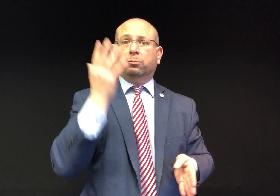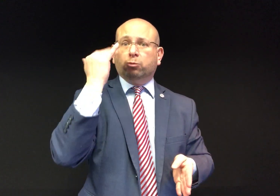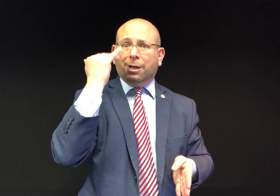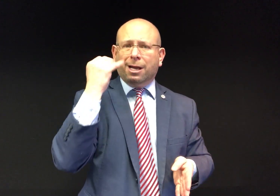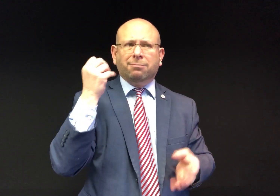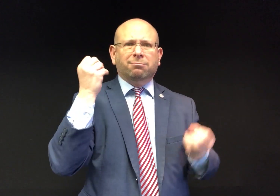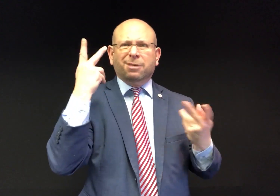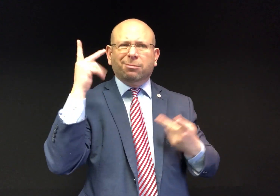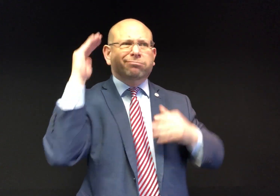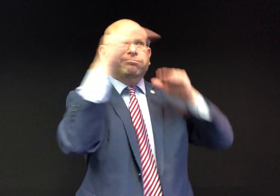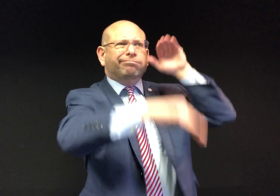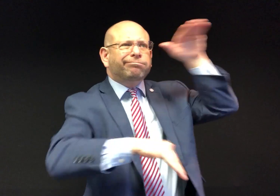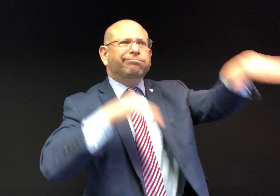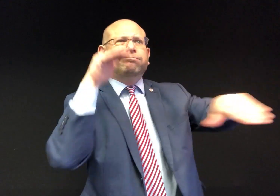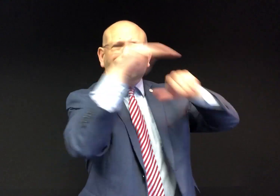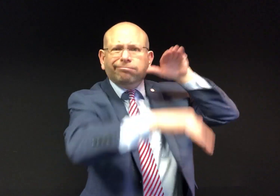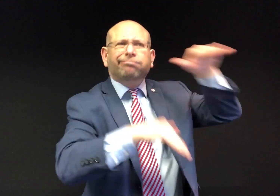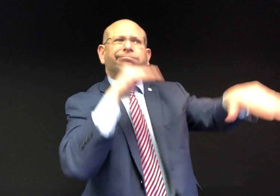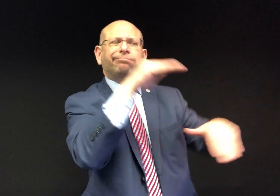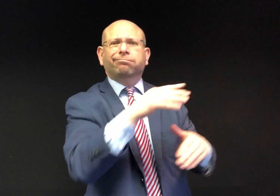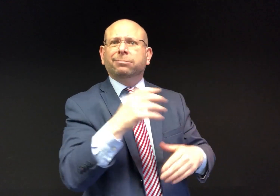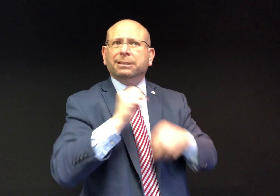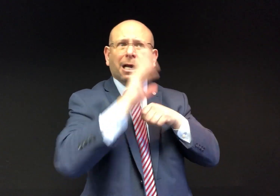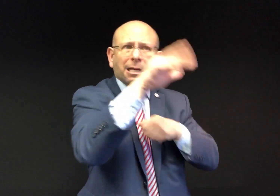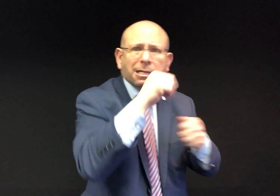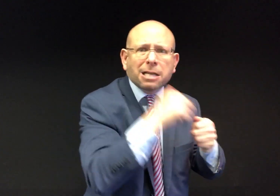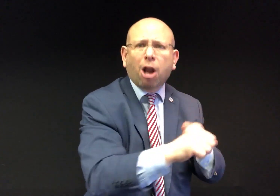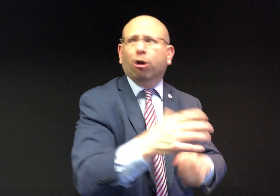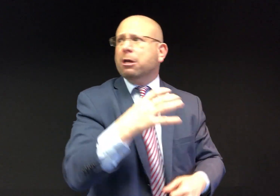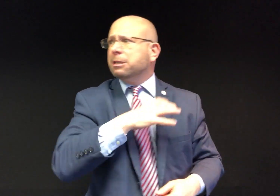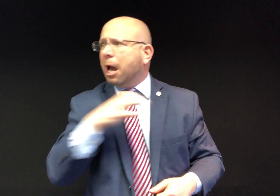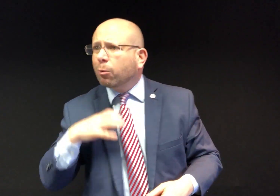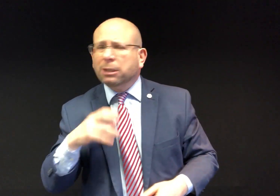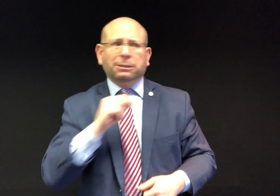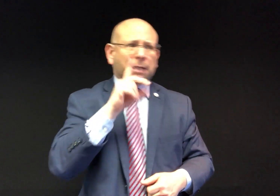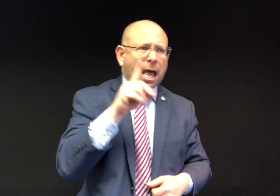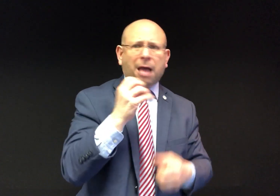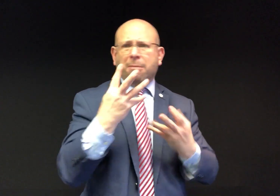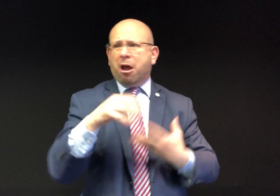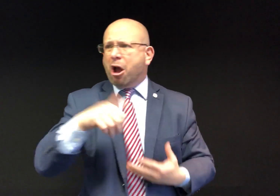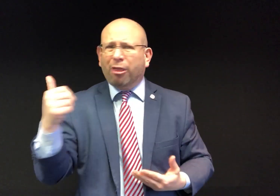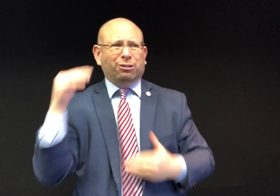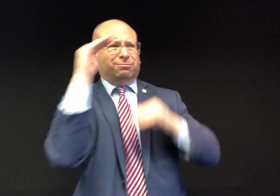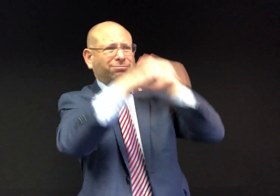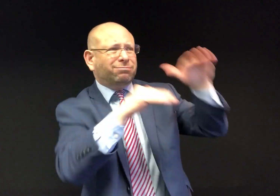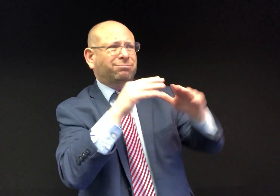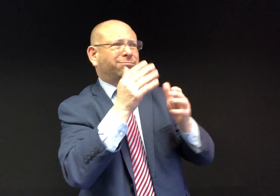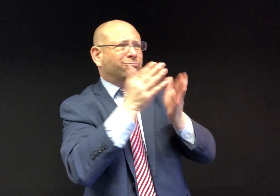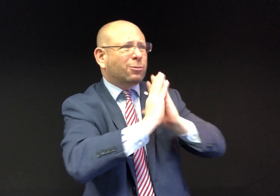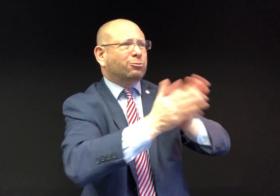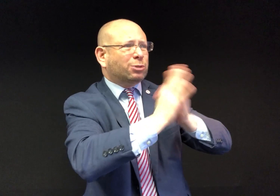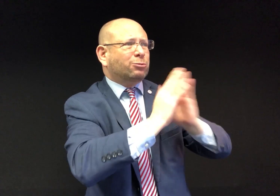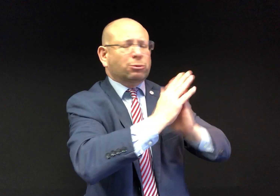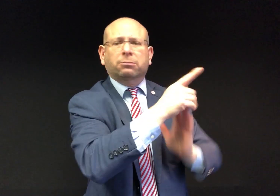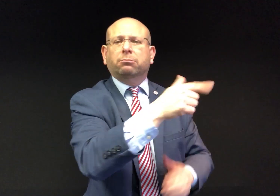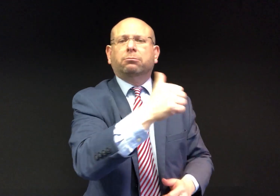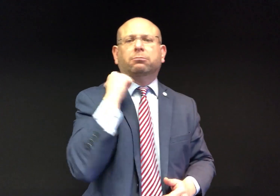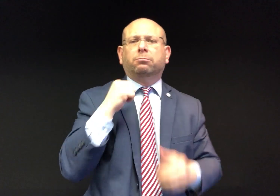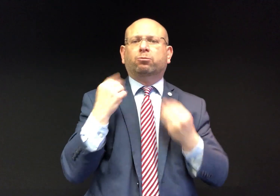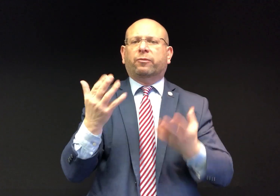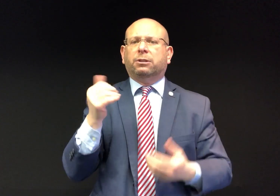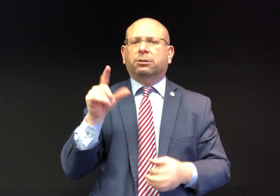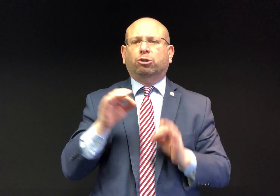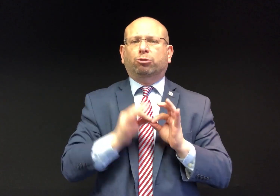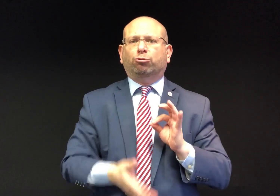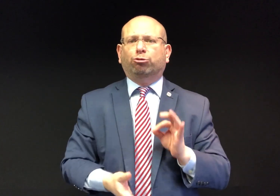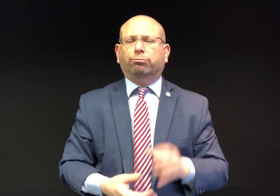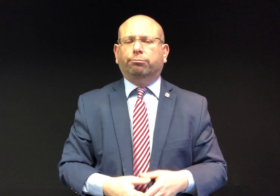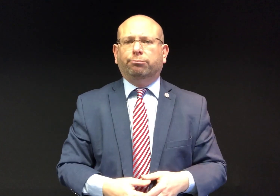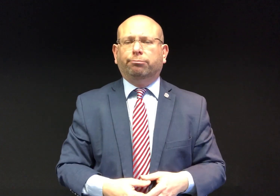Before the lawsuit, the White House ignored requests and letters from us and some Congress Representatives.